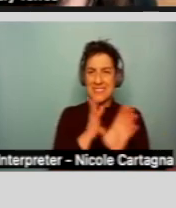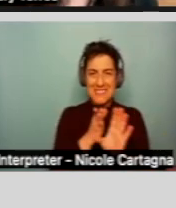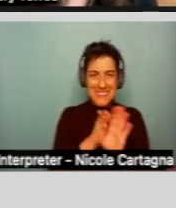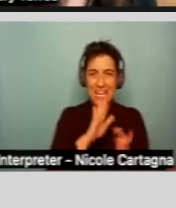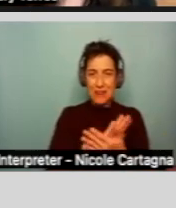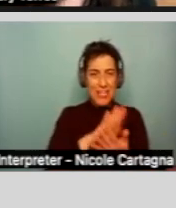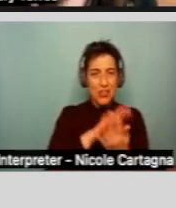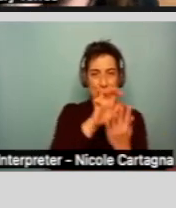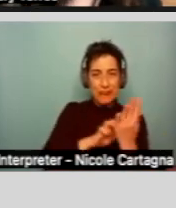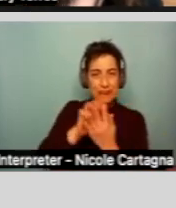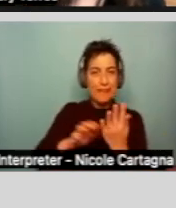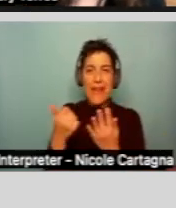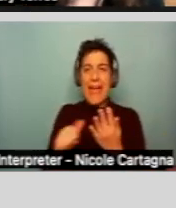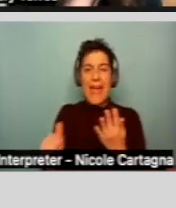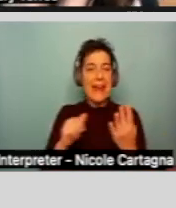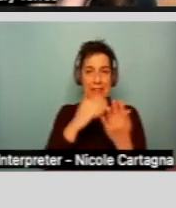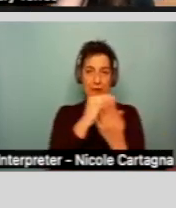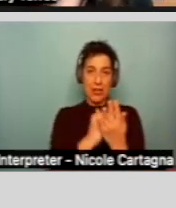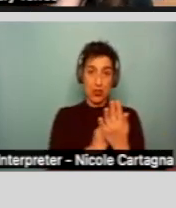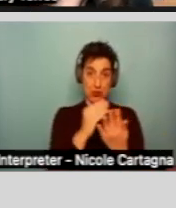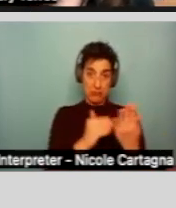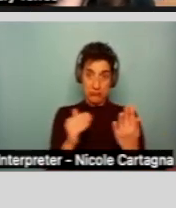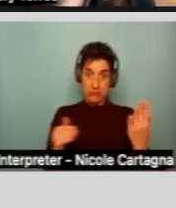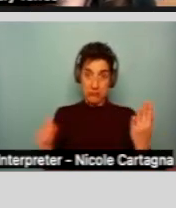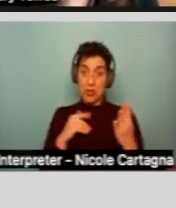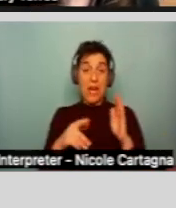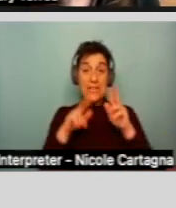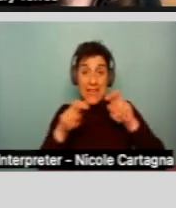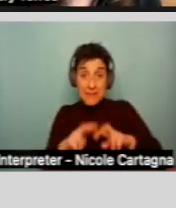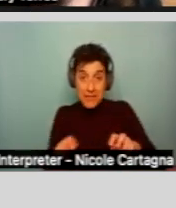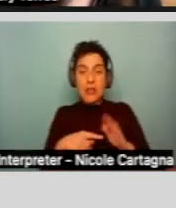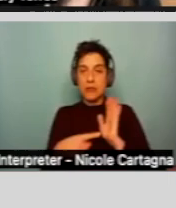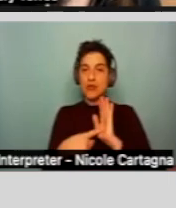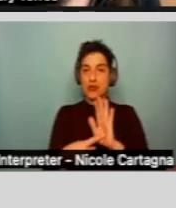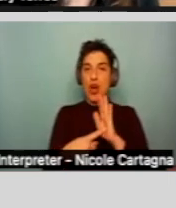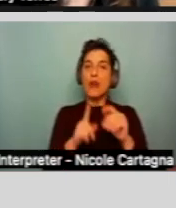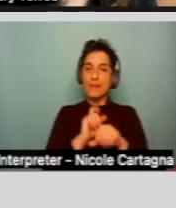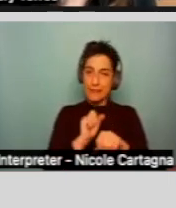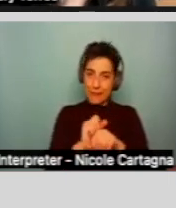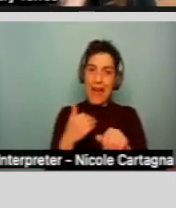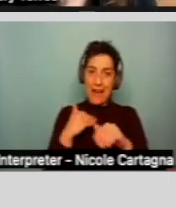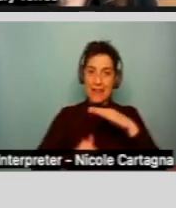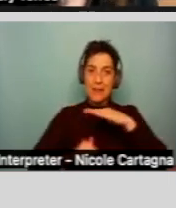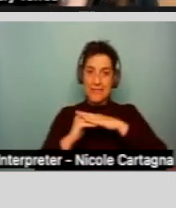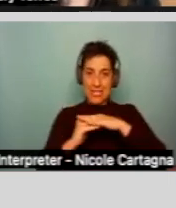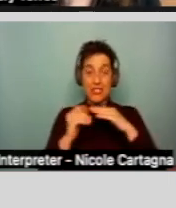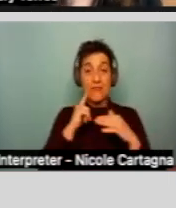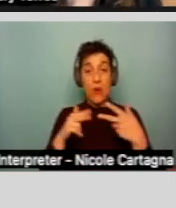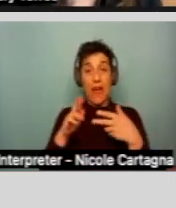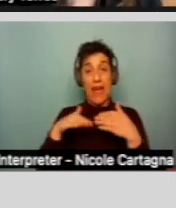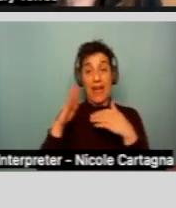done, you must show that there is a limitation in at least three of these life activities,